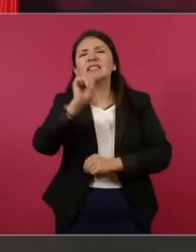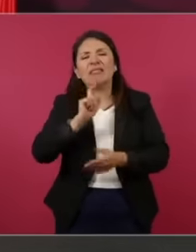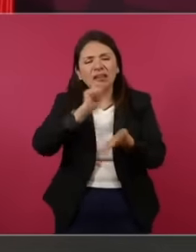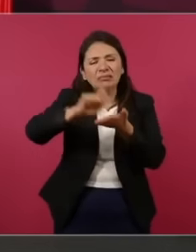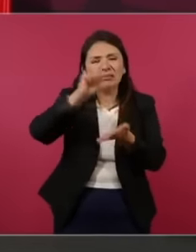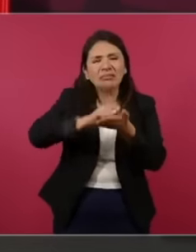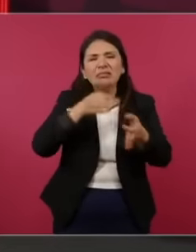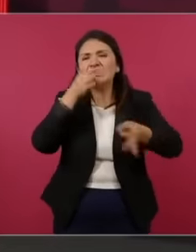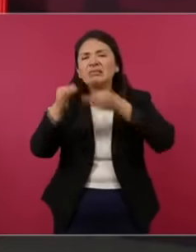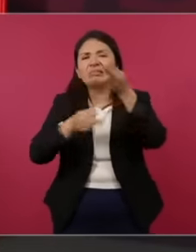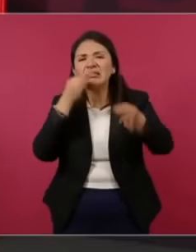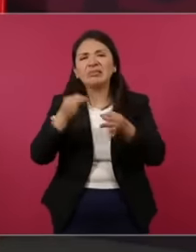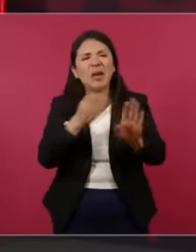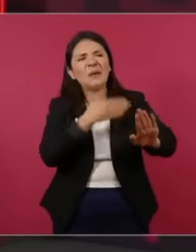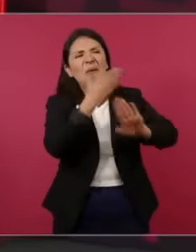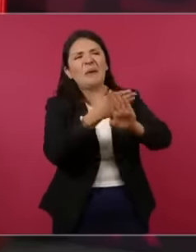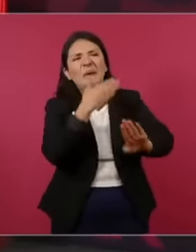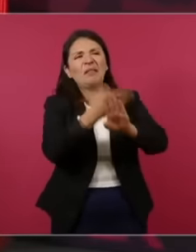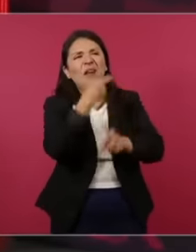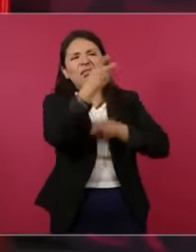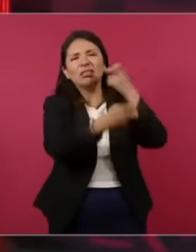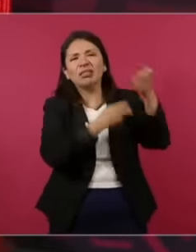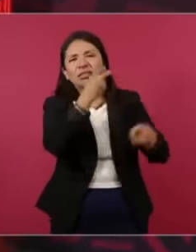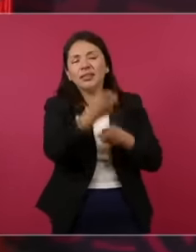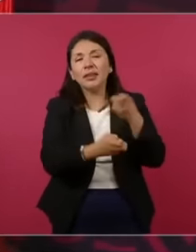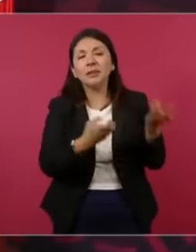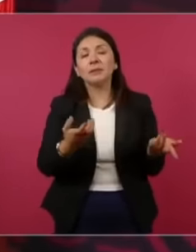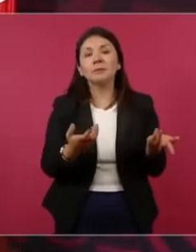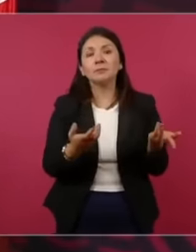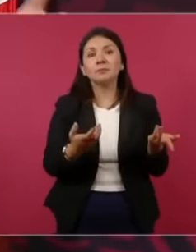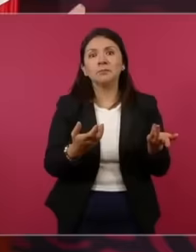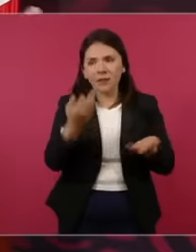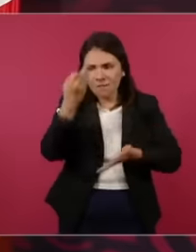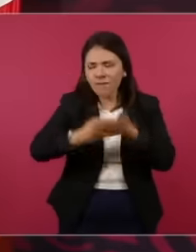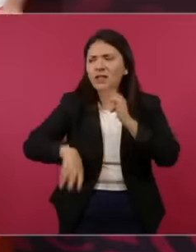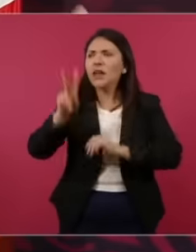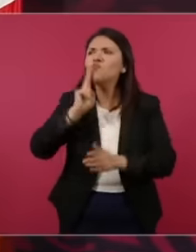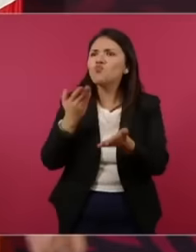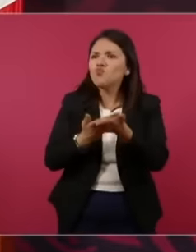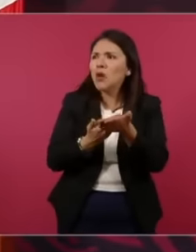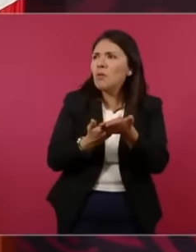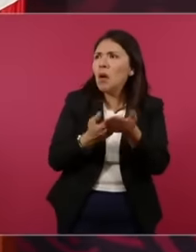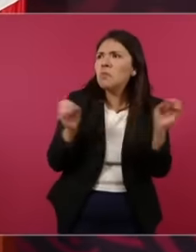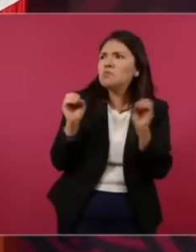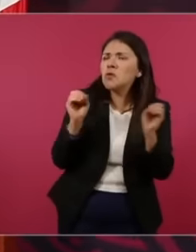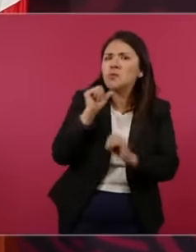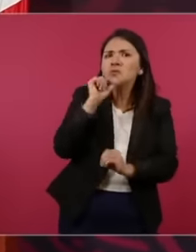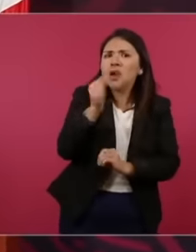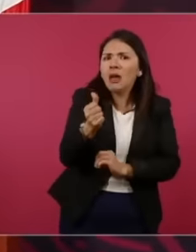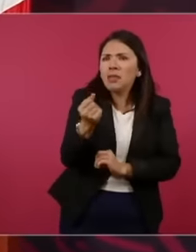, slandering without presenting evidence of anything, it's like